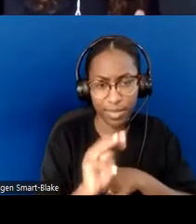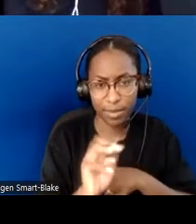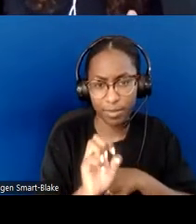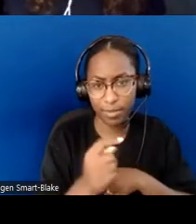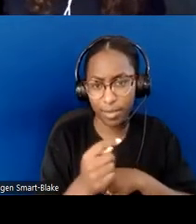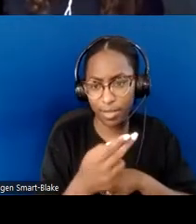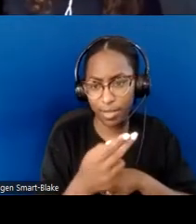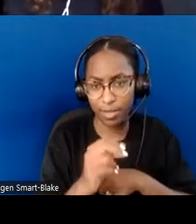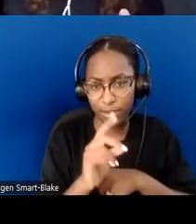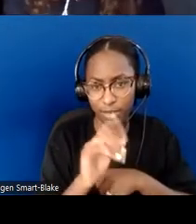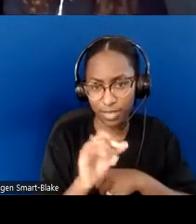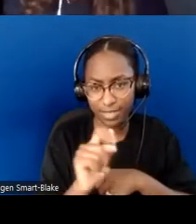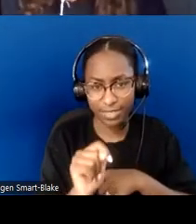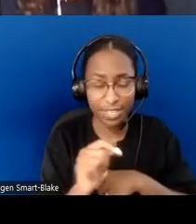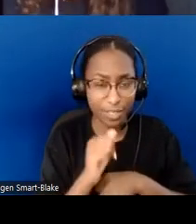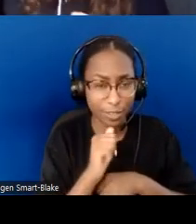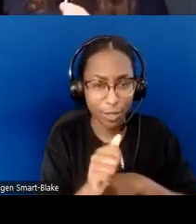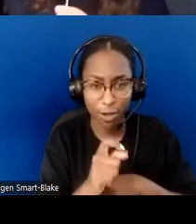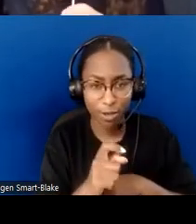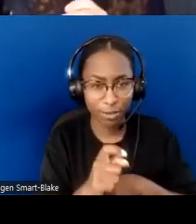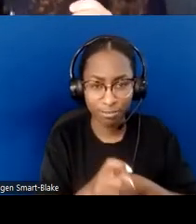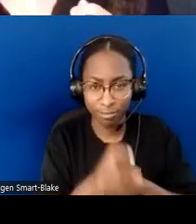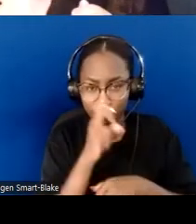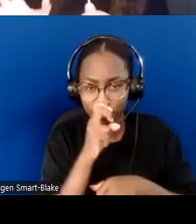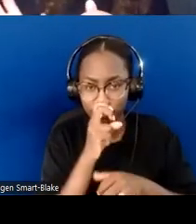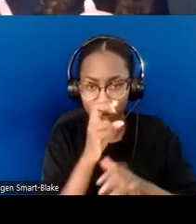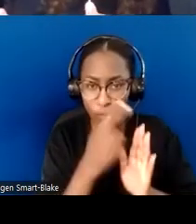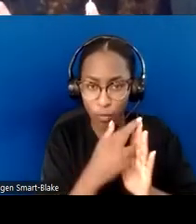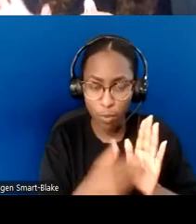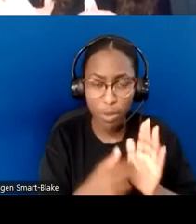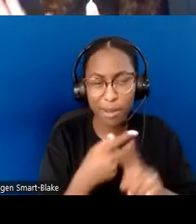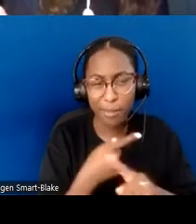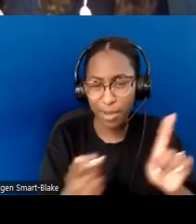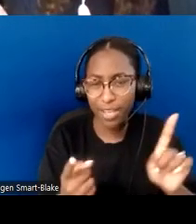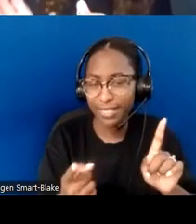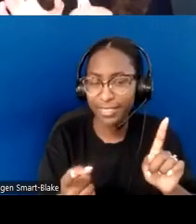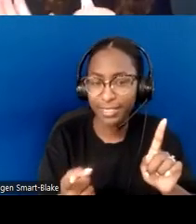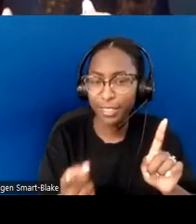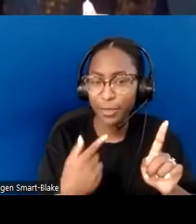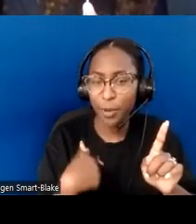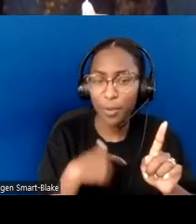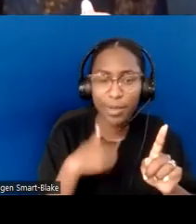then it can't happen in the worship service, that we like to have things predictable and presented